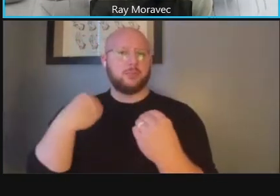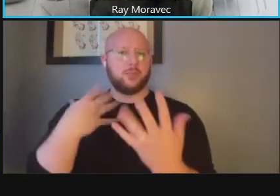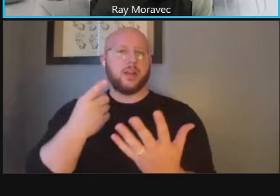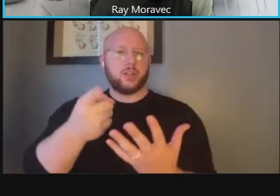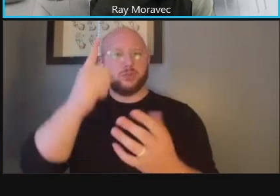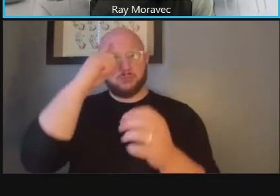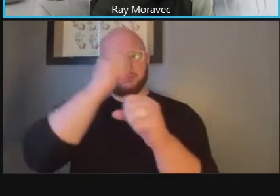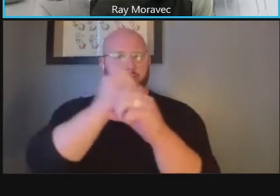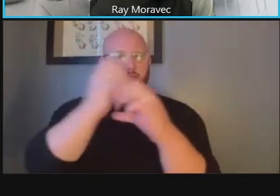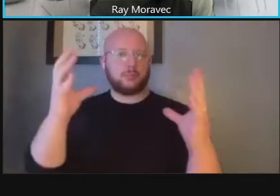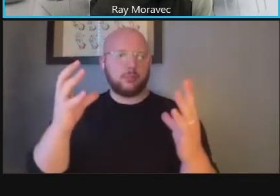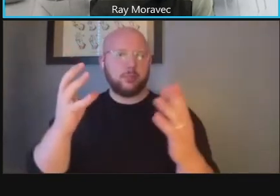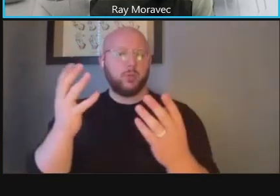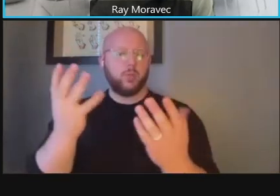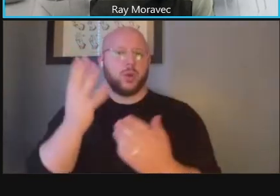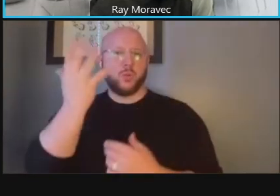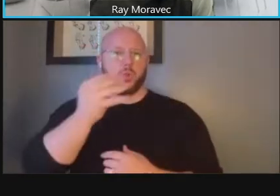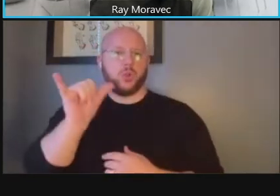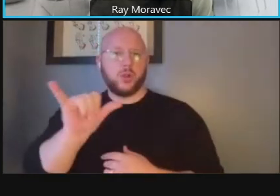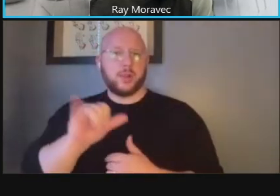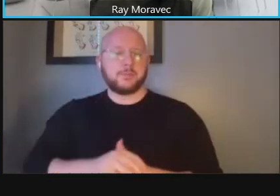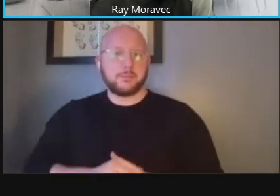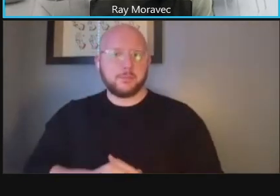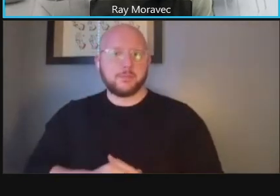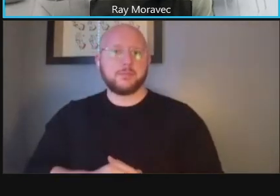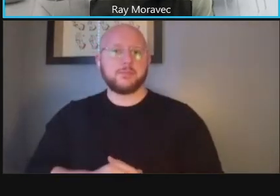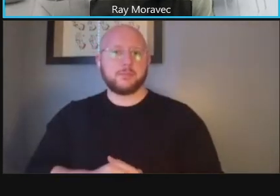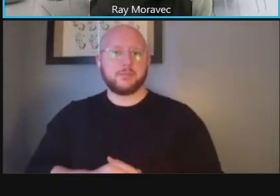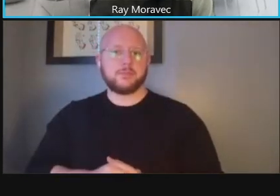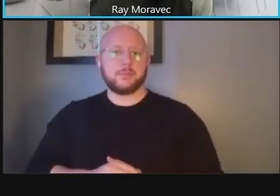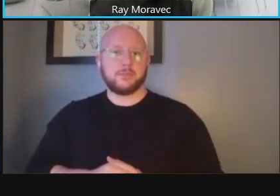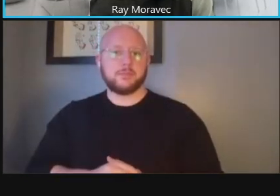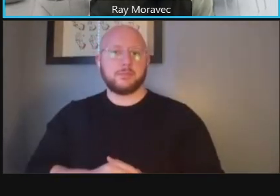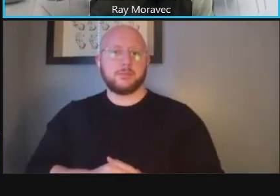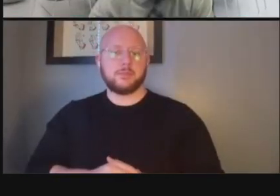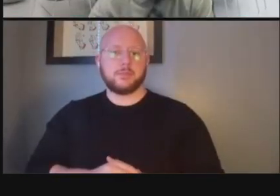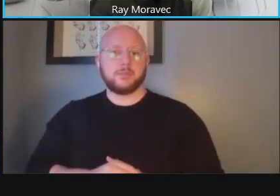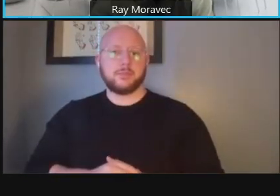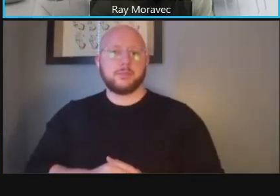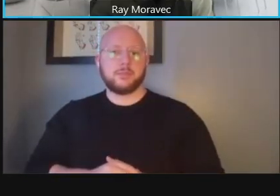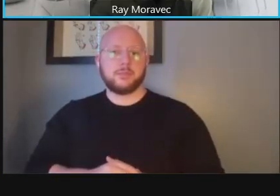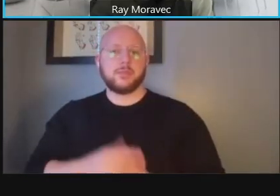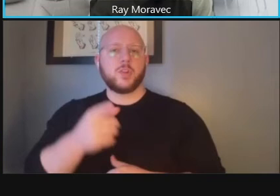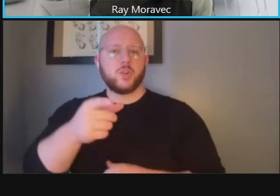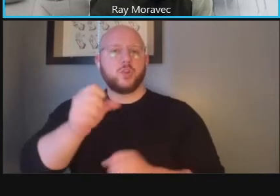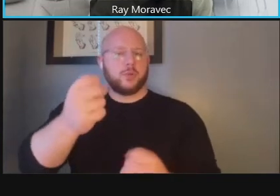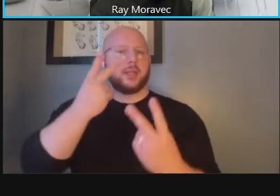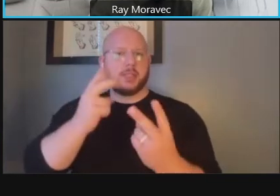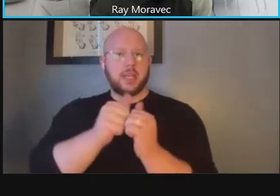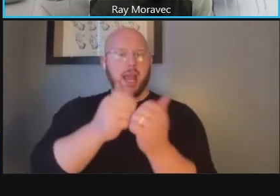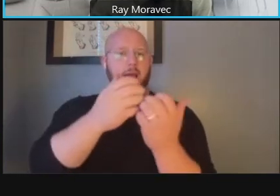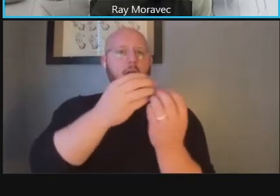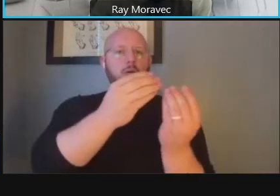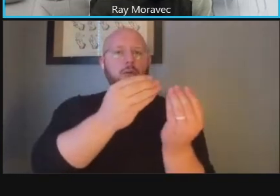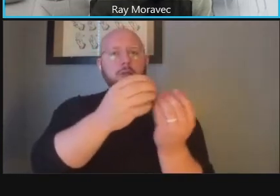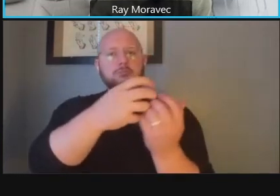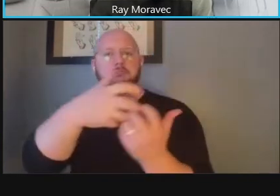you know with the roadway the landscape the sidewalk and then the building zone and you sort of see how that comes together and these are elements we'll be working with